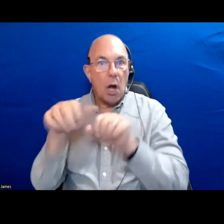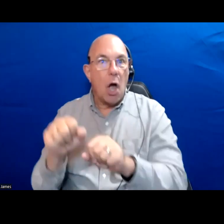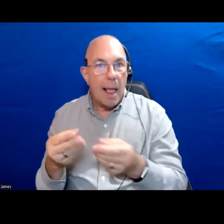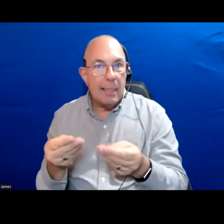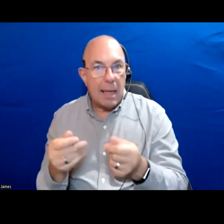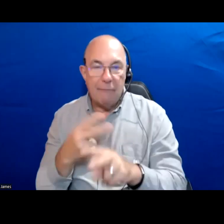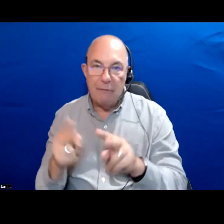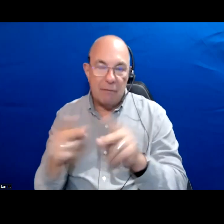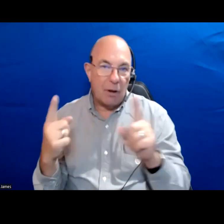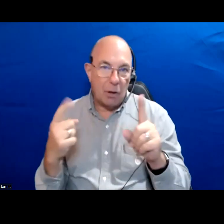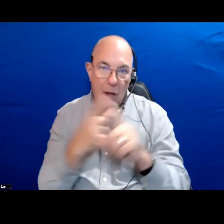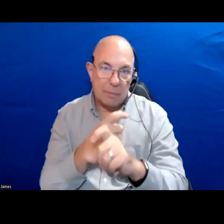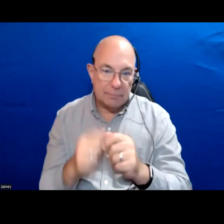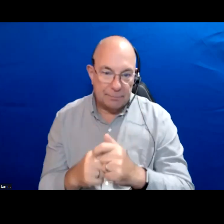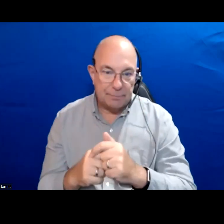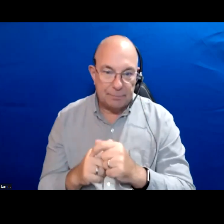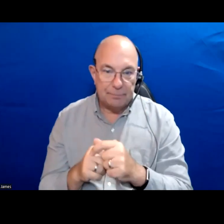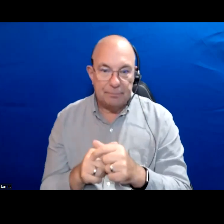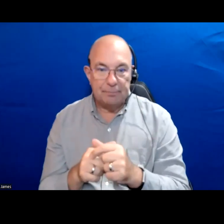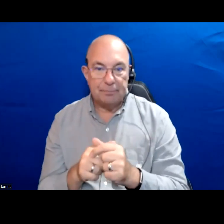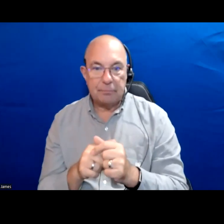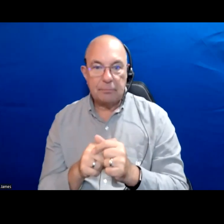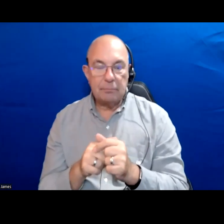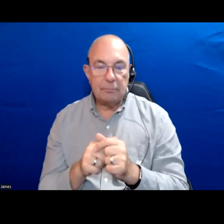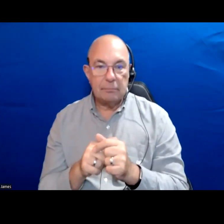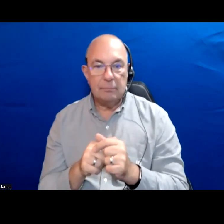It is so complex. I will say really quickly to Heather!